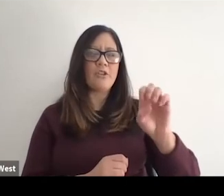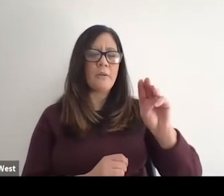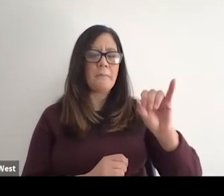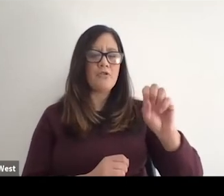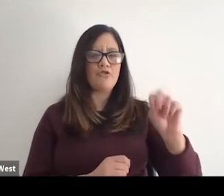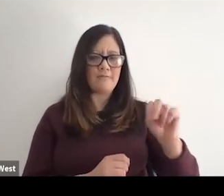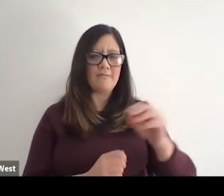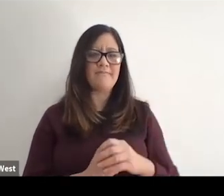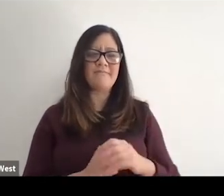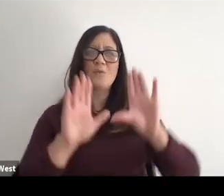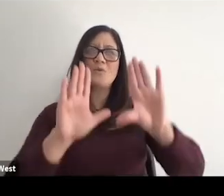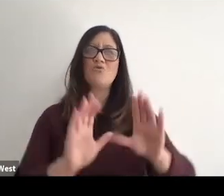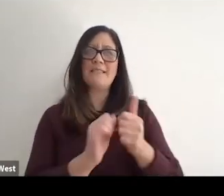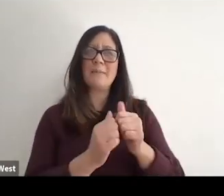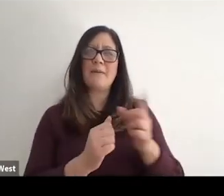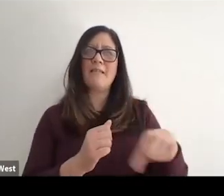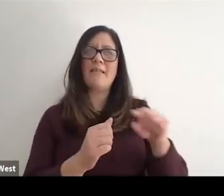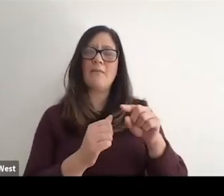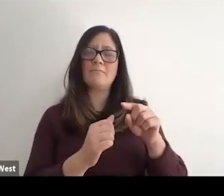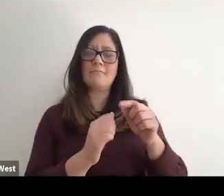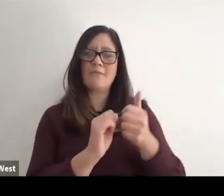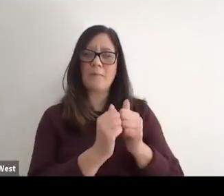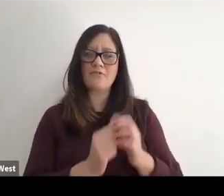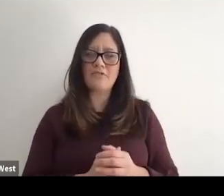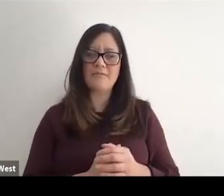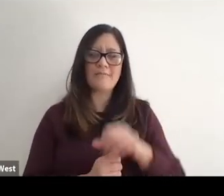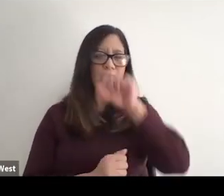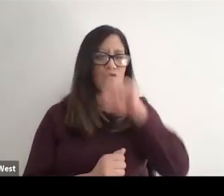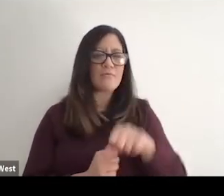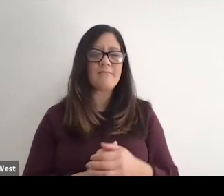And it was great to compete in those games. I love you very much, and anyway,